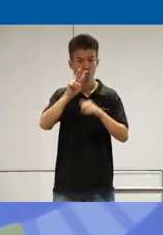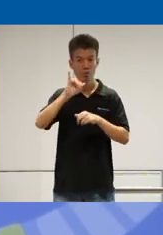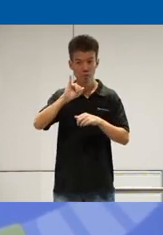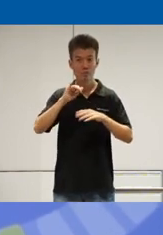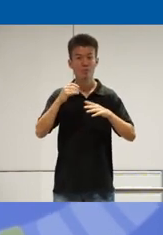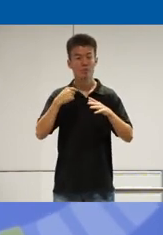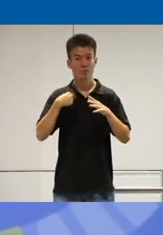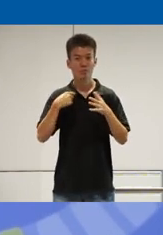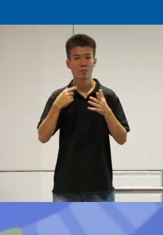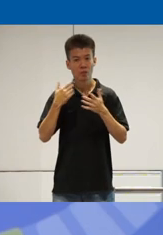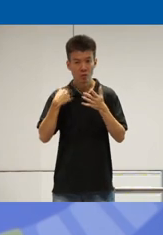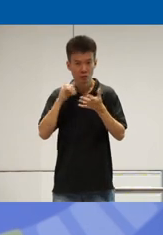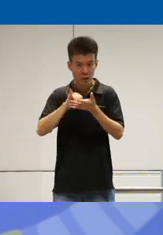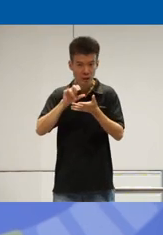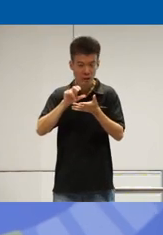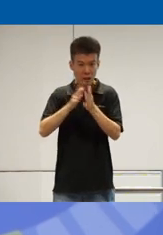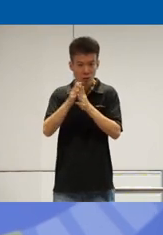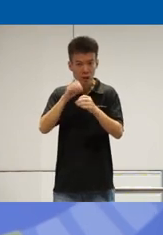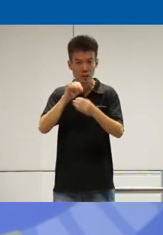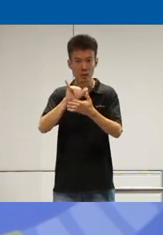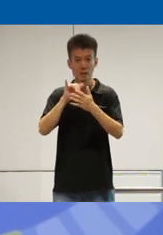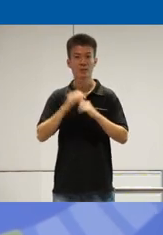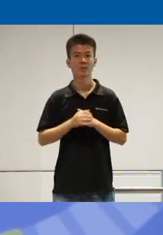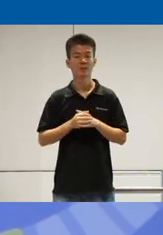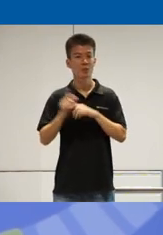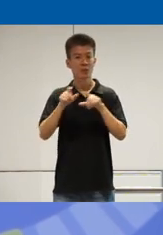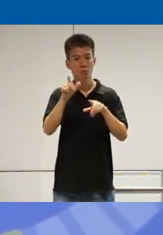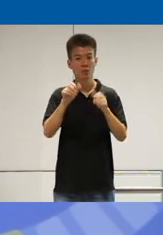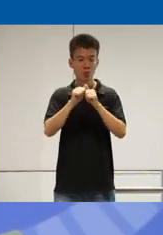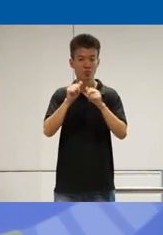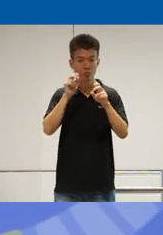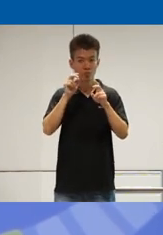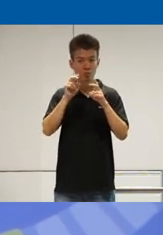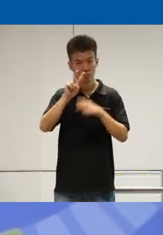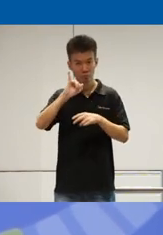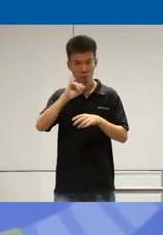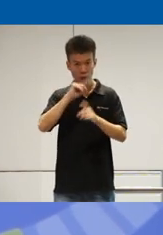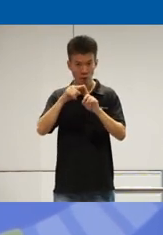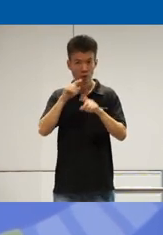have a vested interest in it and you know as a person with vision impairment when I use some